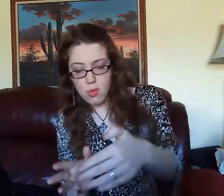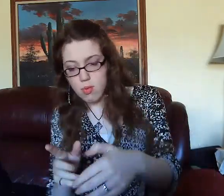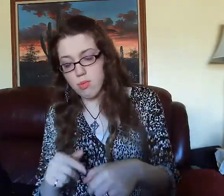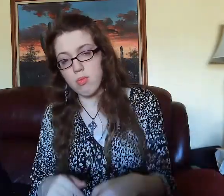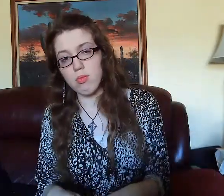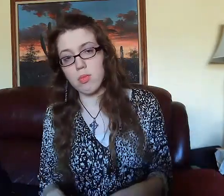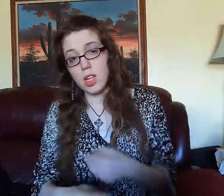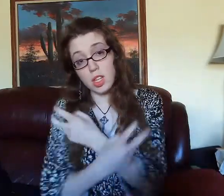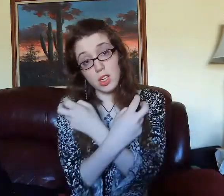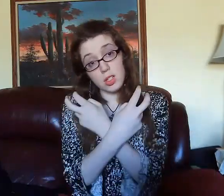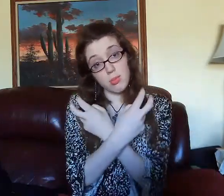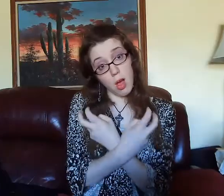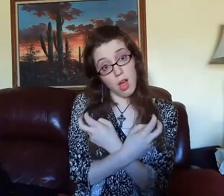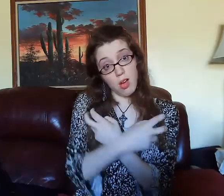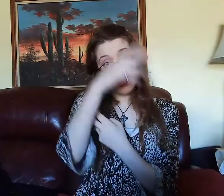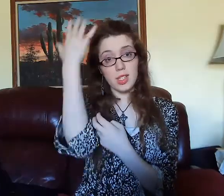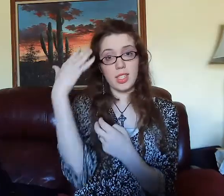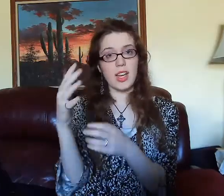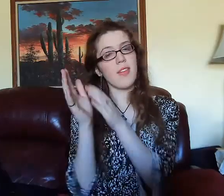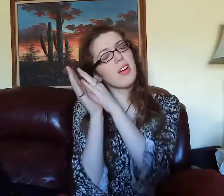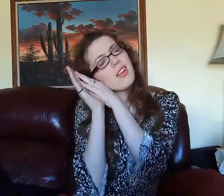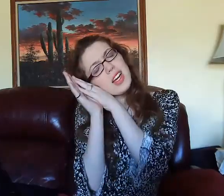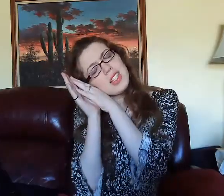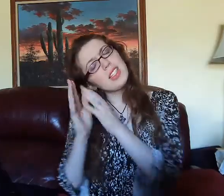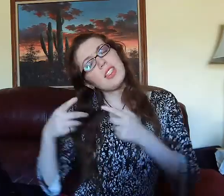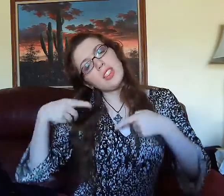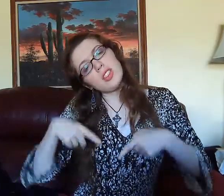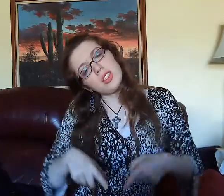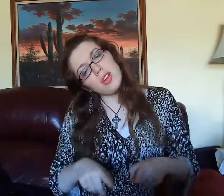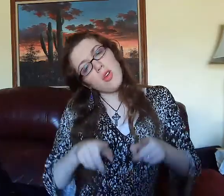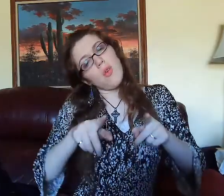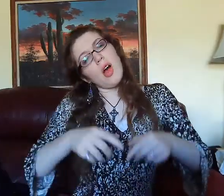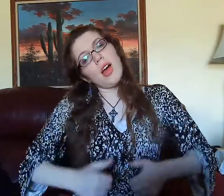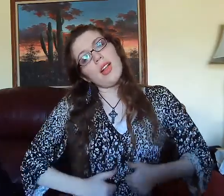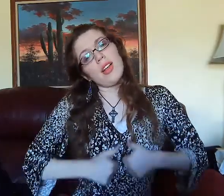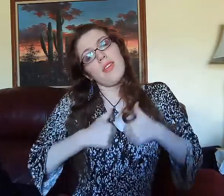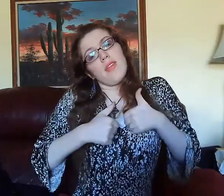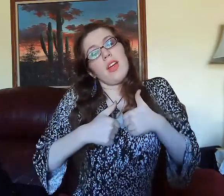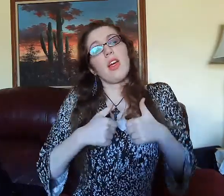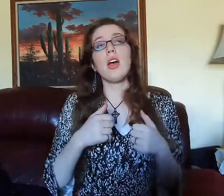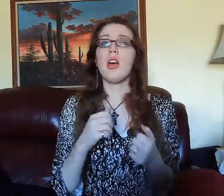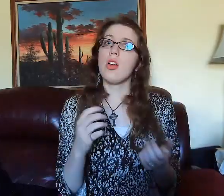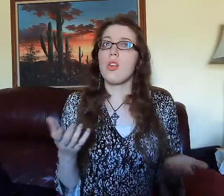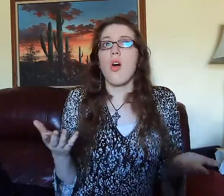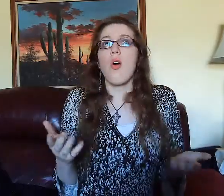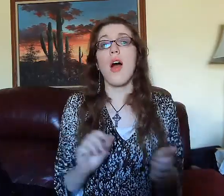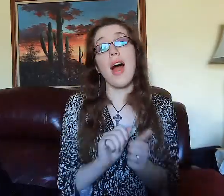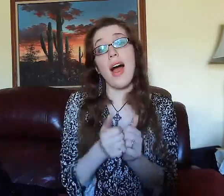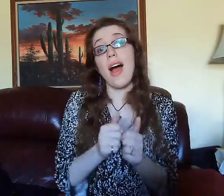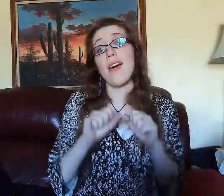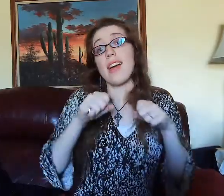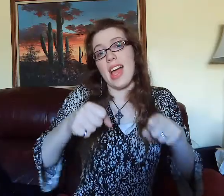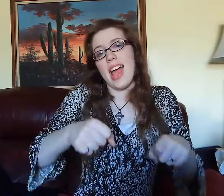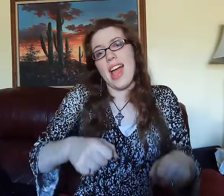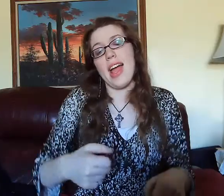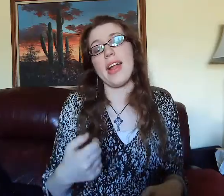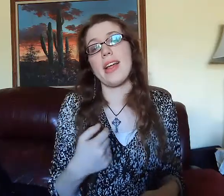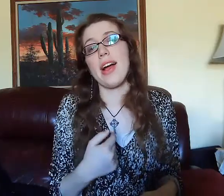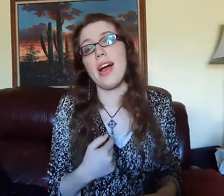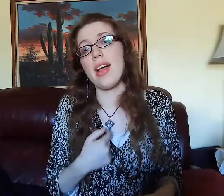BONES NEVER REST BONES NEVER REST WHILE LIVING. WHILE LIVING. HOW CAN,